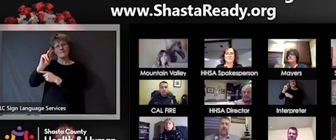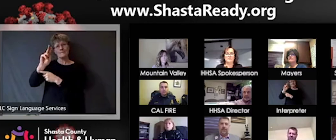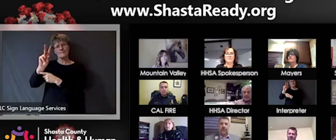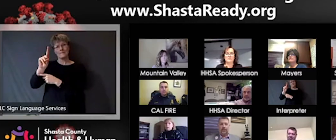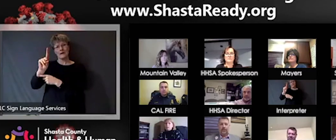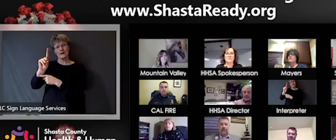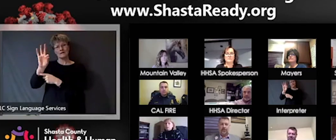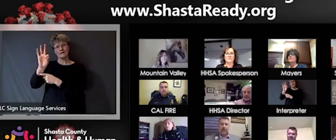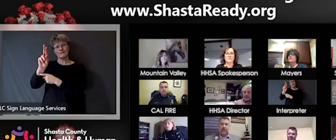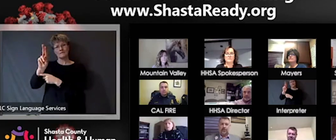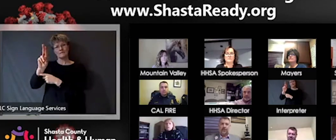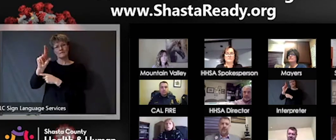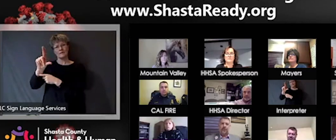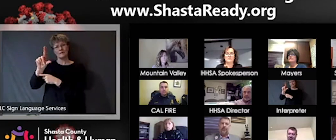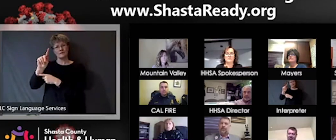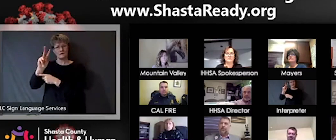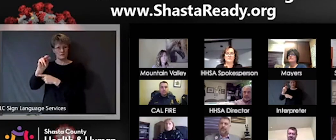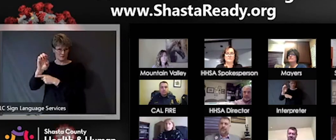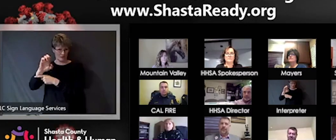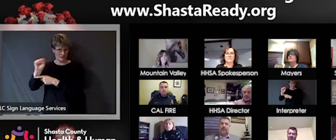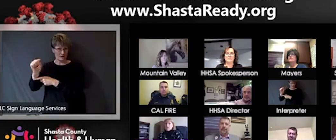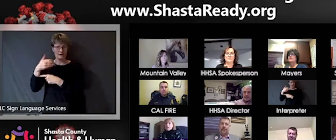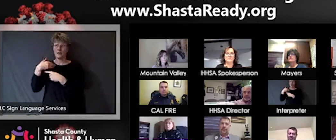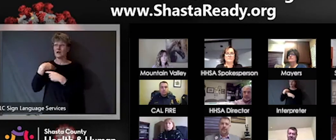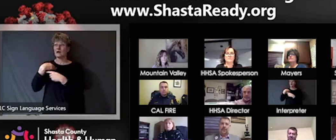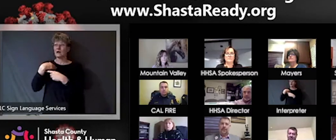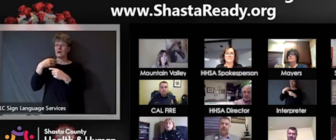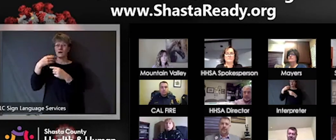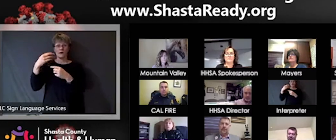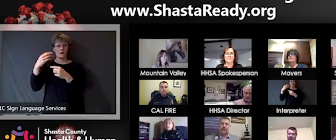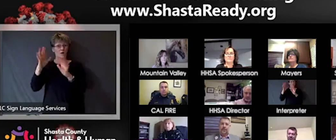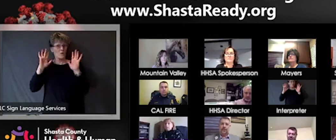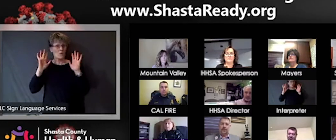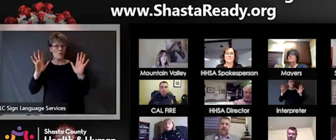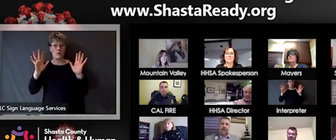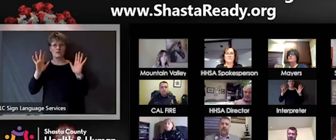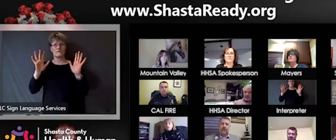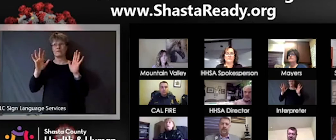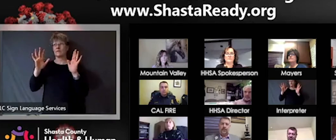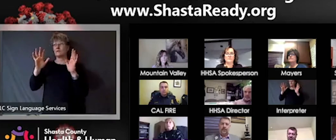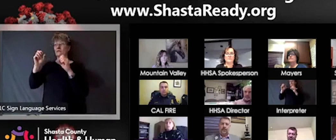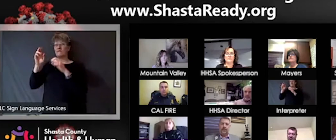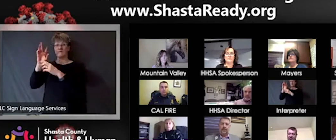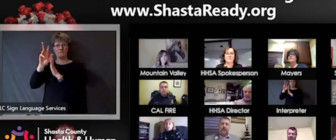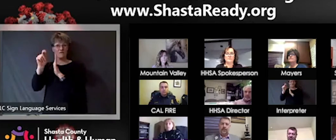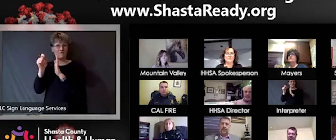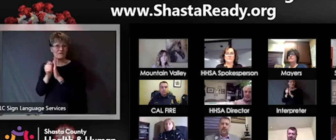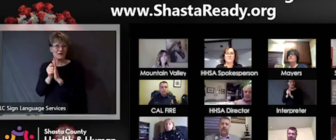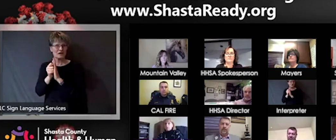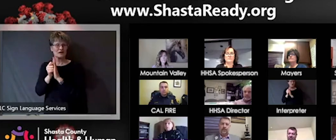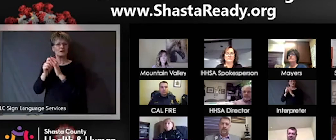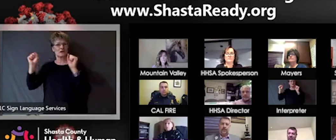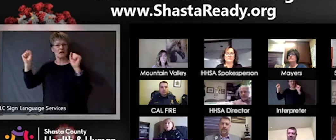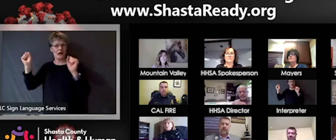some great videos, free apps online, and I saw that Jane Fonda even is renewing her